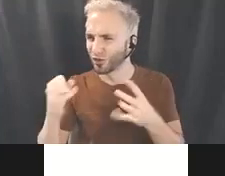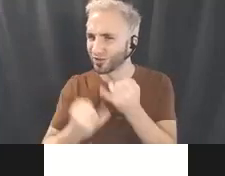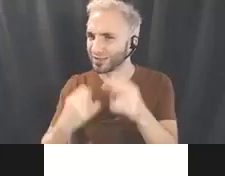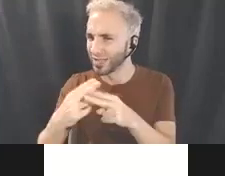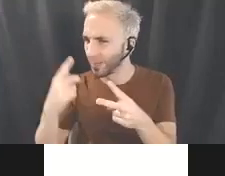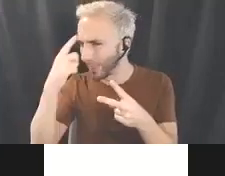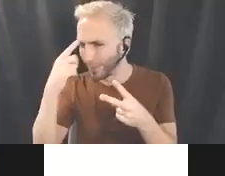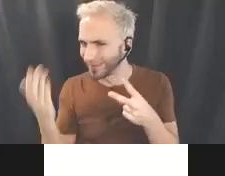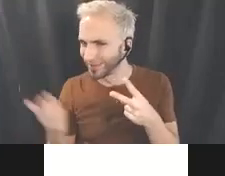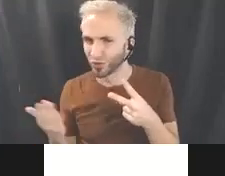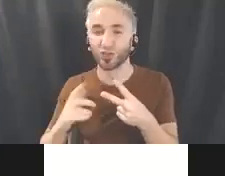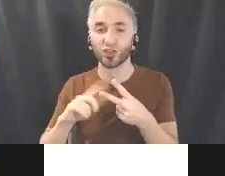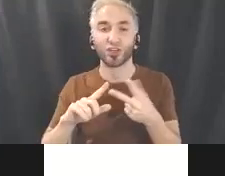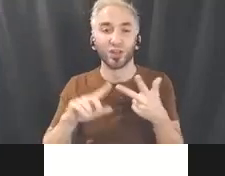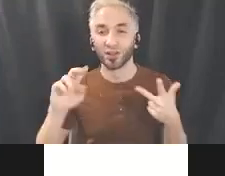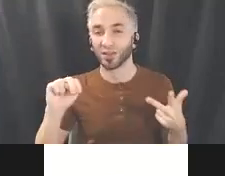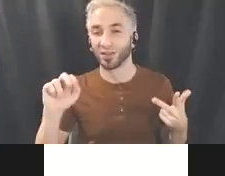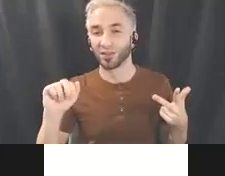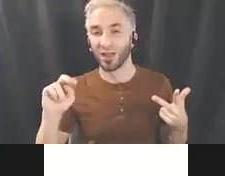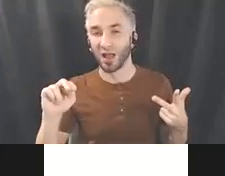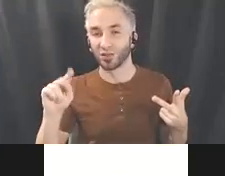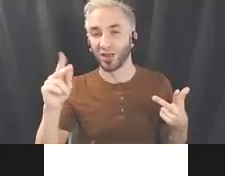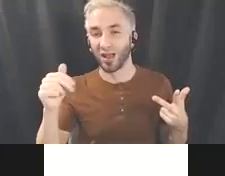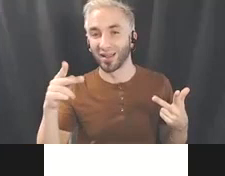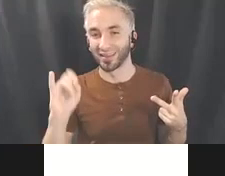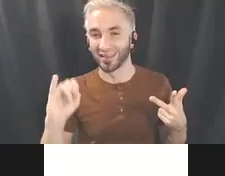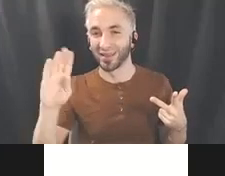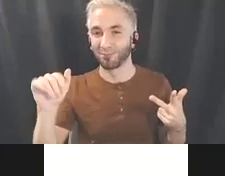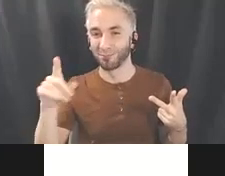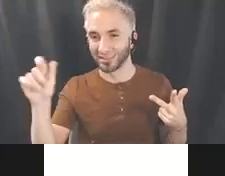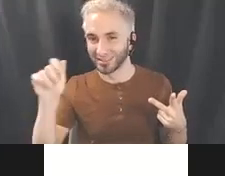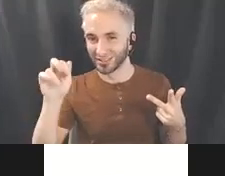We have Nautanki Bazaar which is Himanshu Sitlani & Neha Poduval,